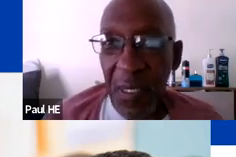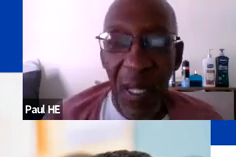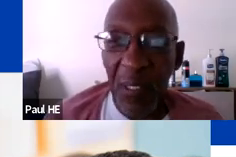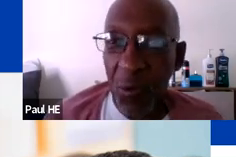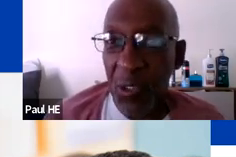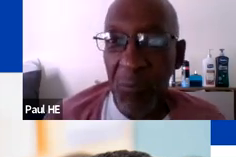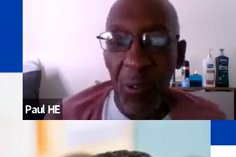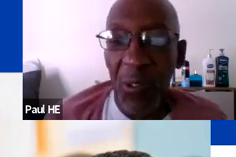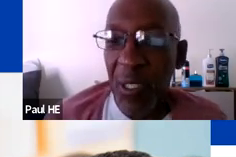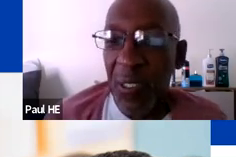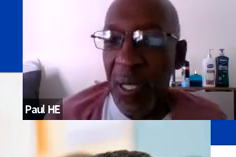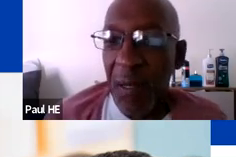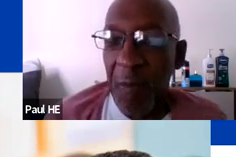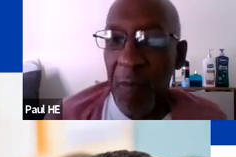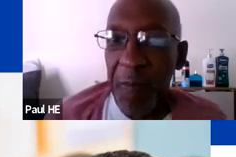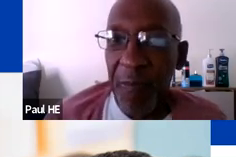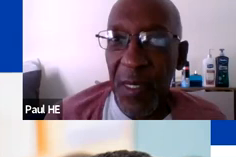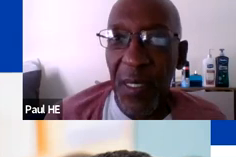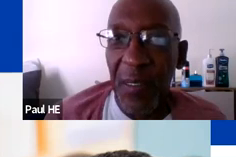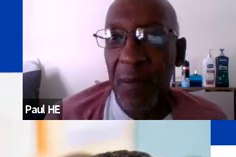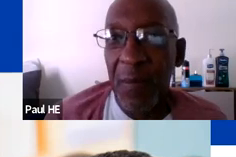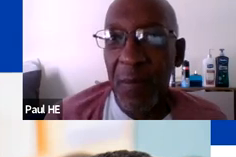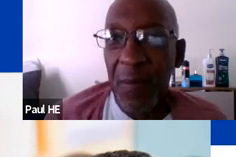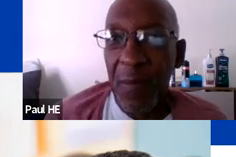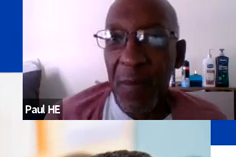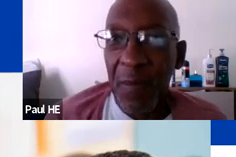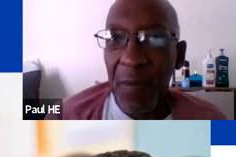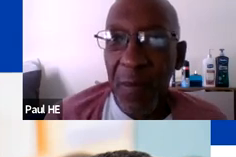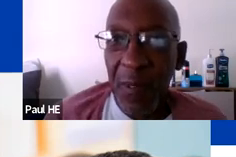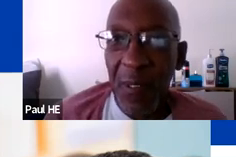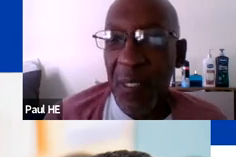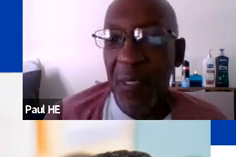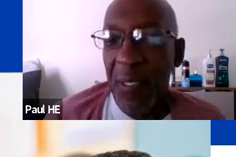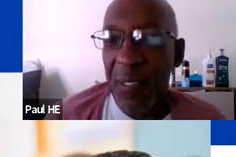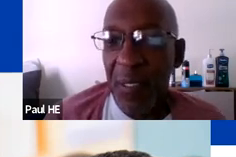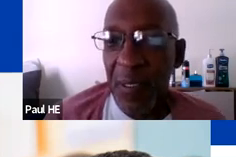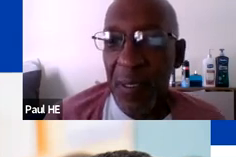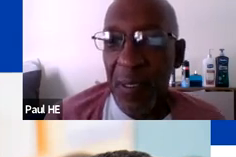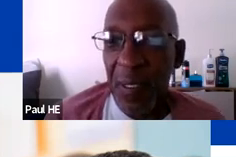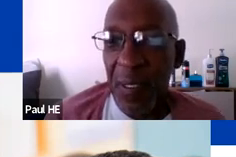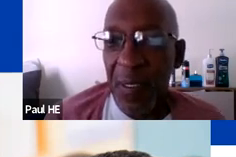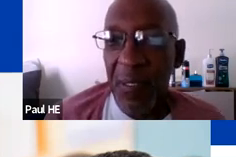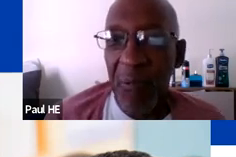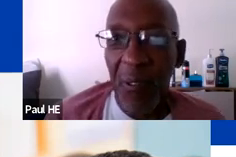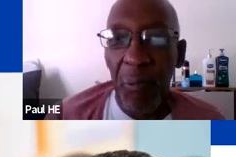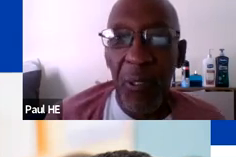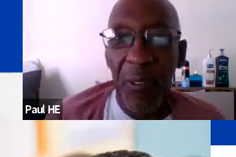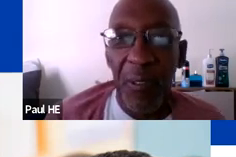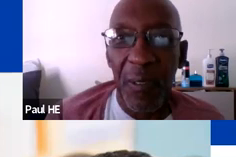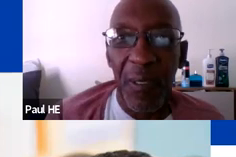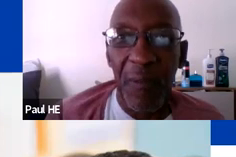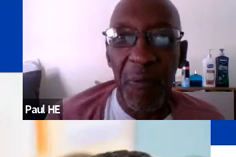and I escort him to a tech lab. Ando you get connected? And that's really important to get